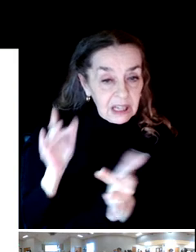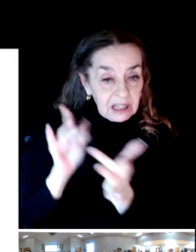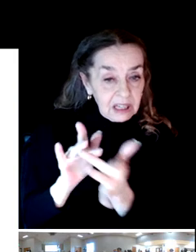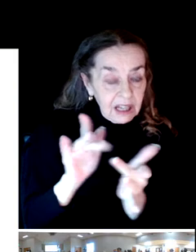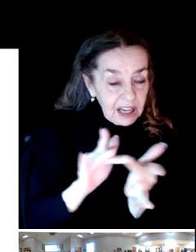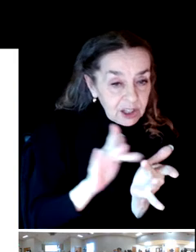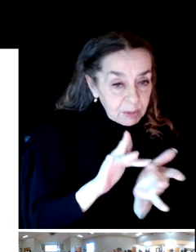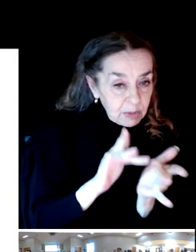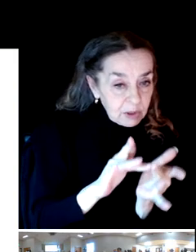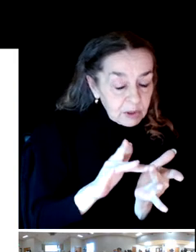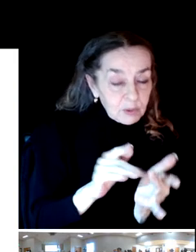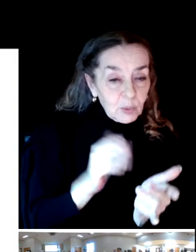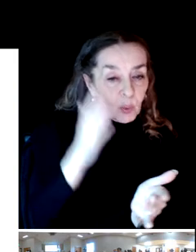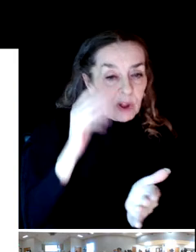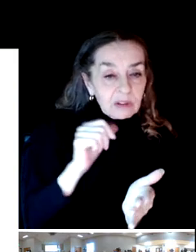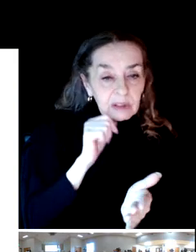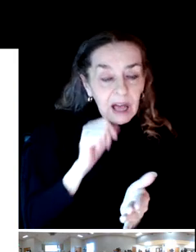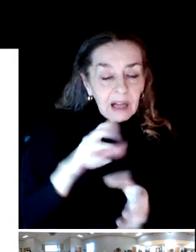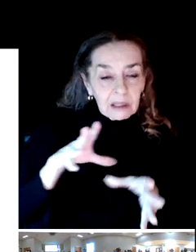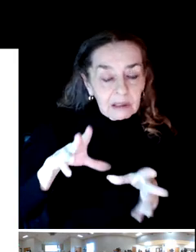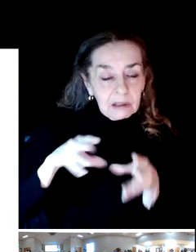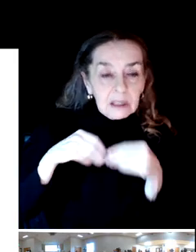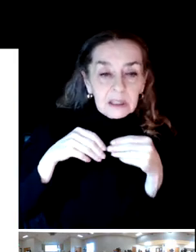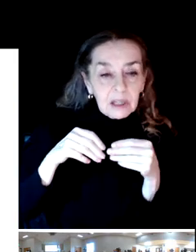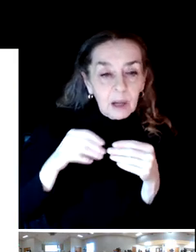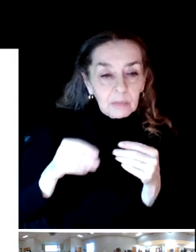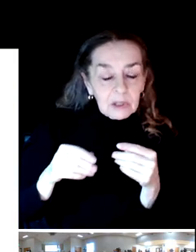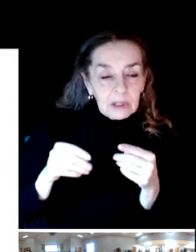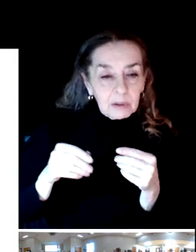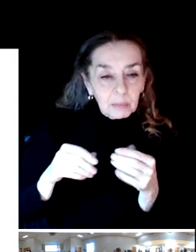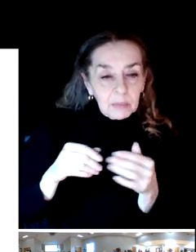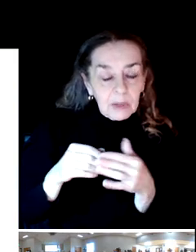directors approves and adopts the comprehensive plan.